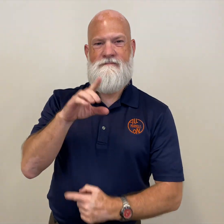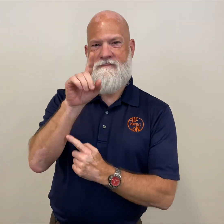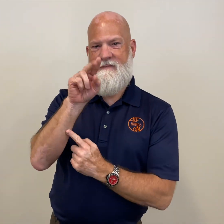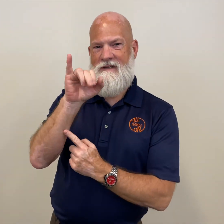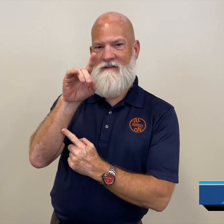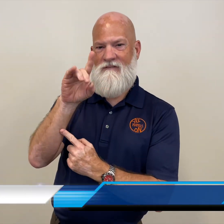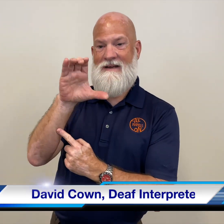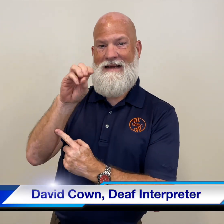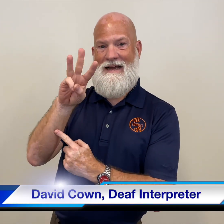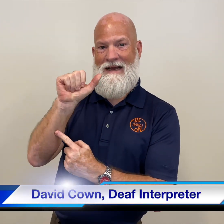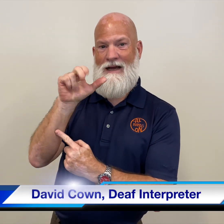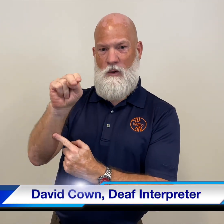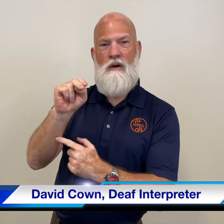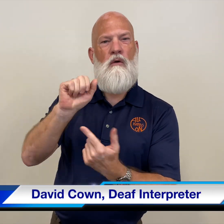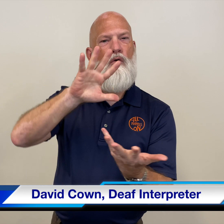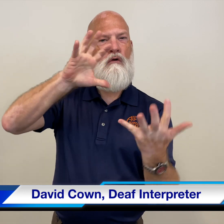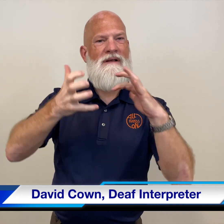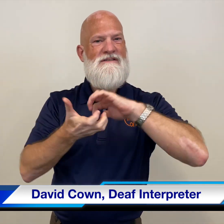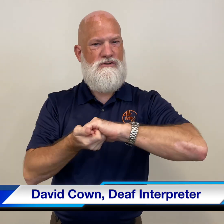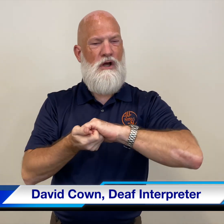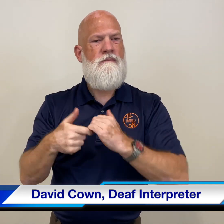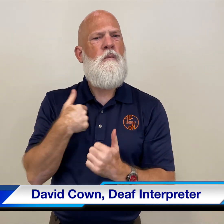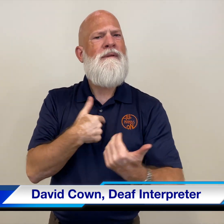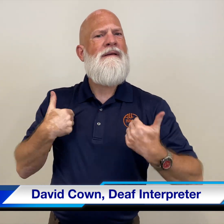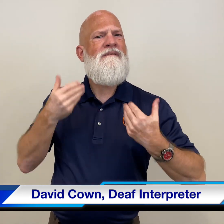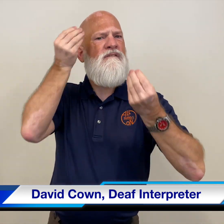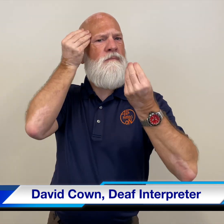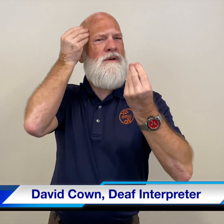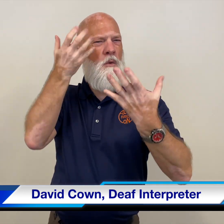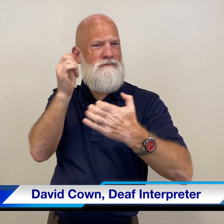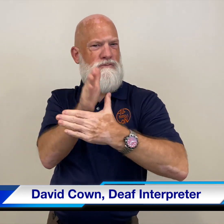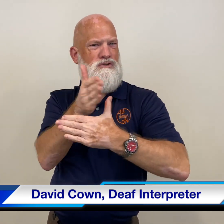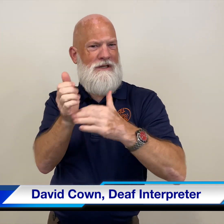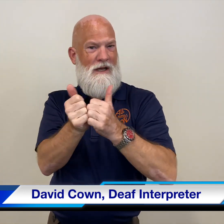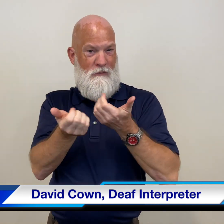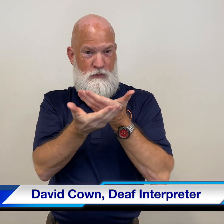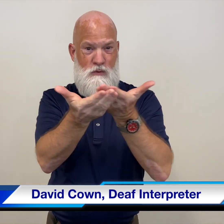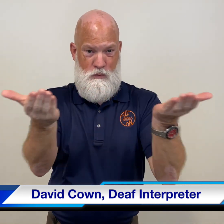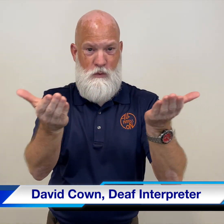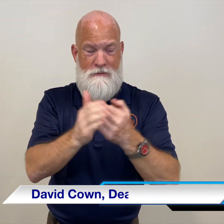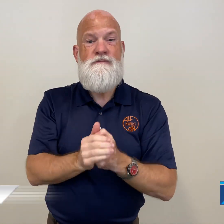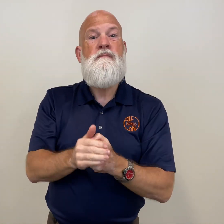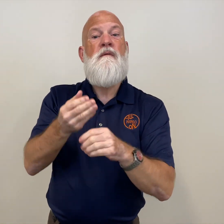hello my name is David Cowan with all hands-on, I have some information I'd like